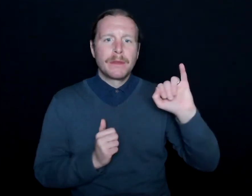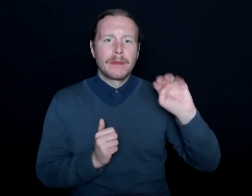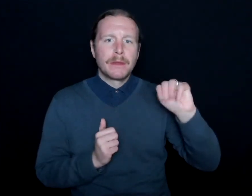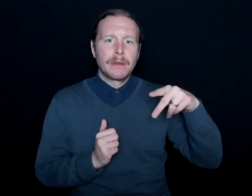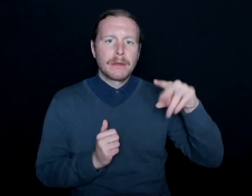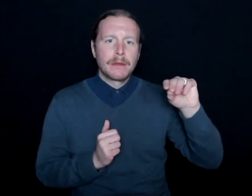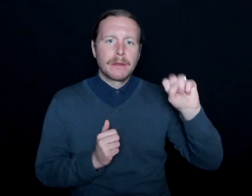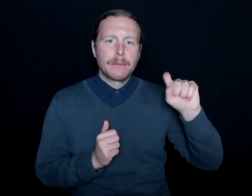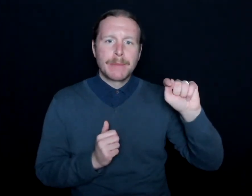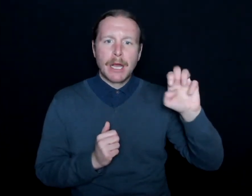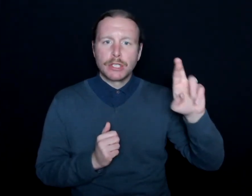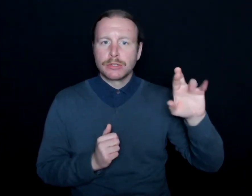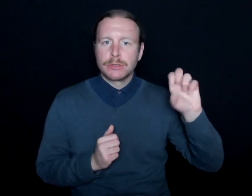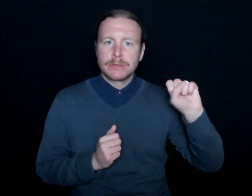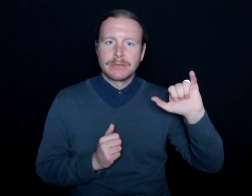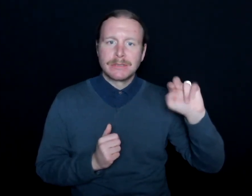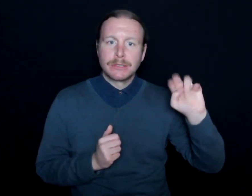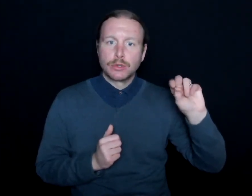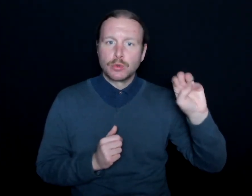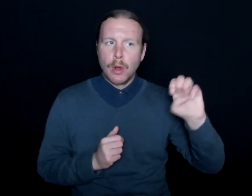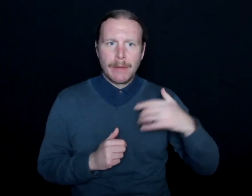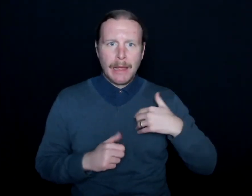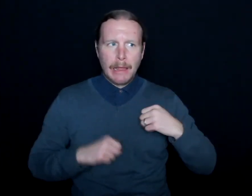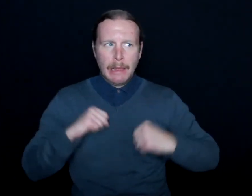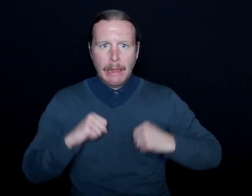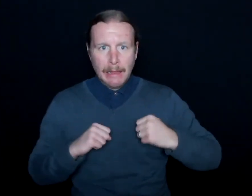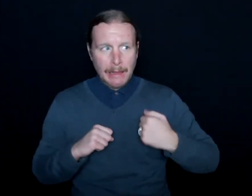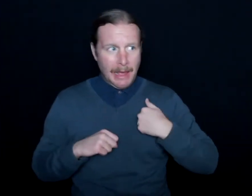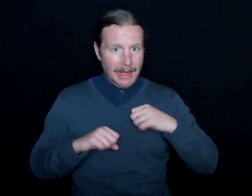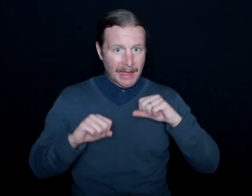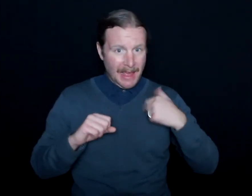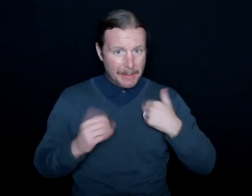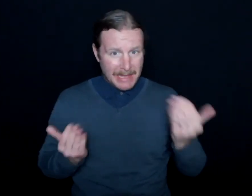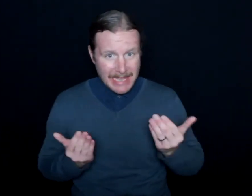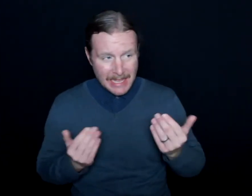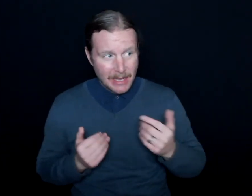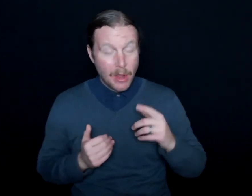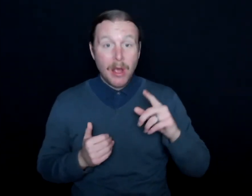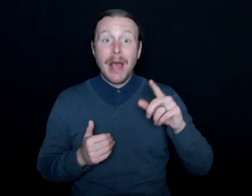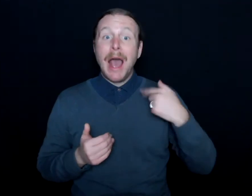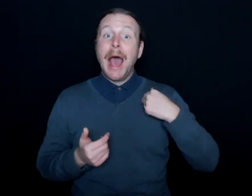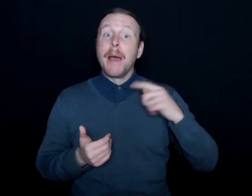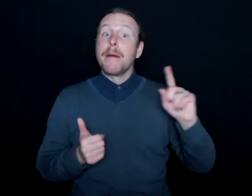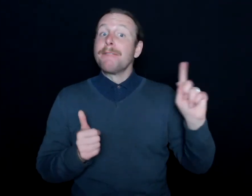I have my entire life, but I struggled once I became the first professional sports sign language interpreter.